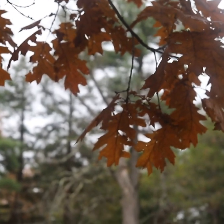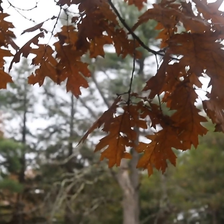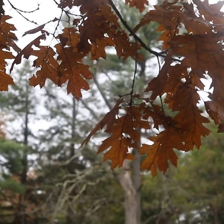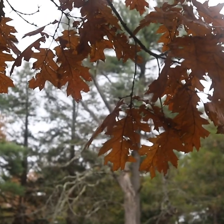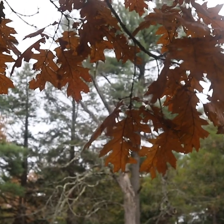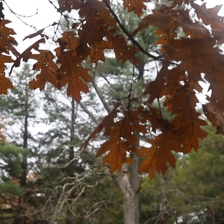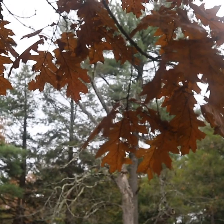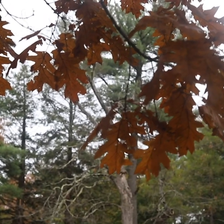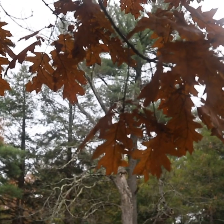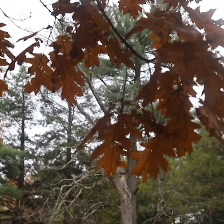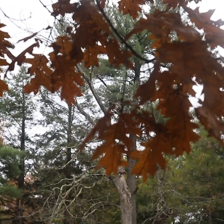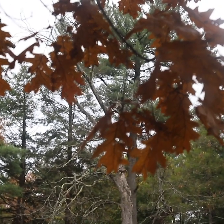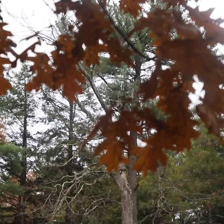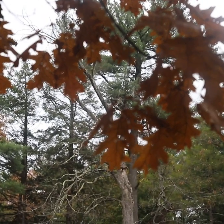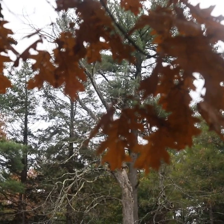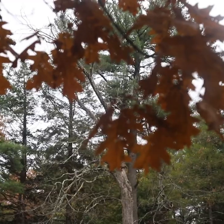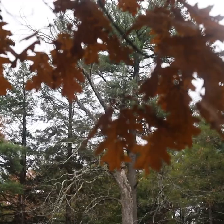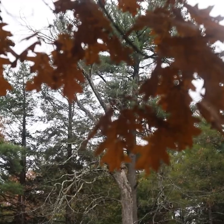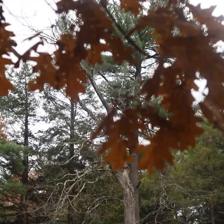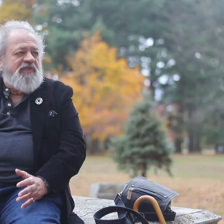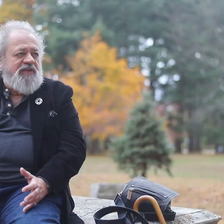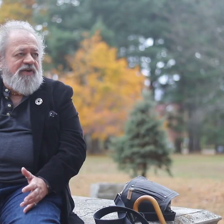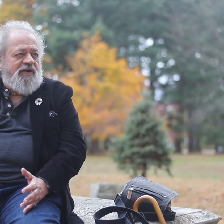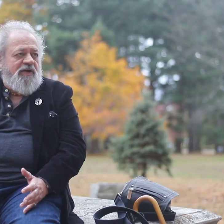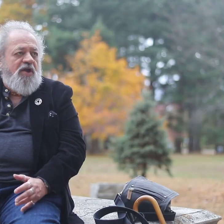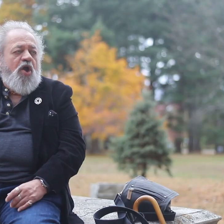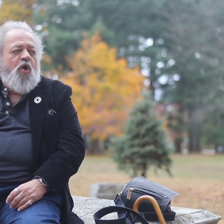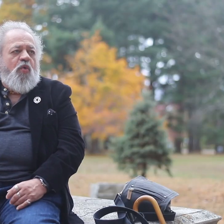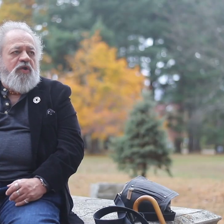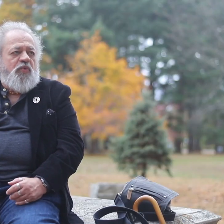solemn and very serious time of the year when we